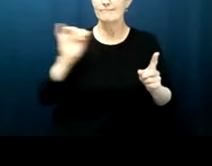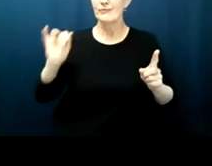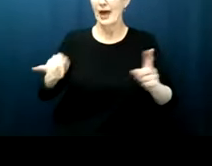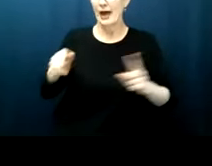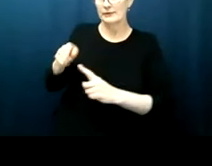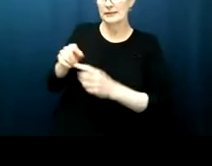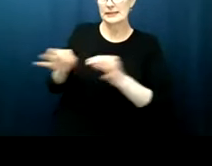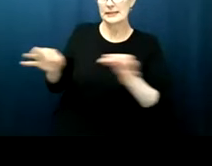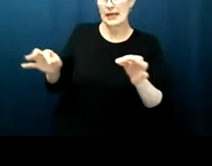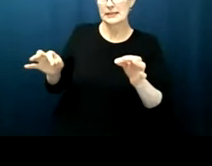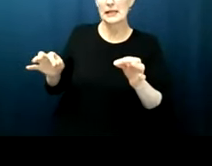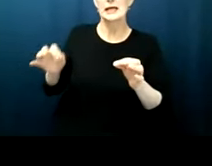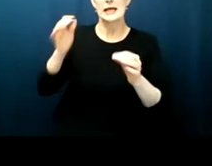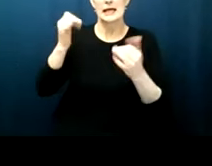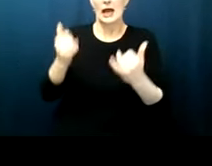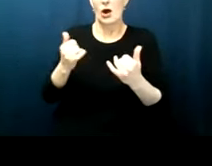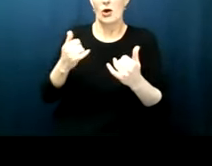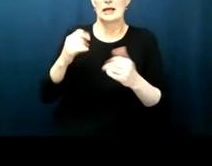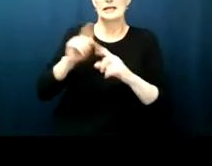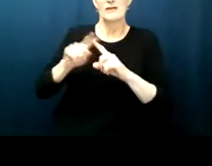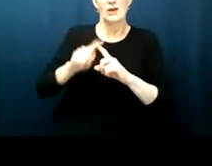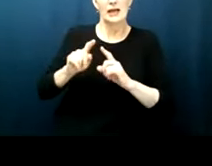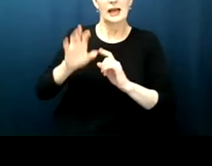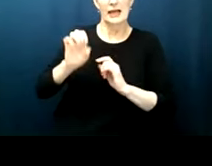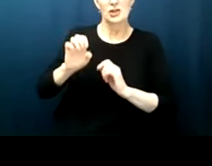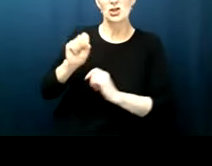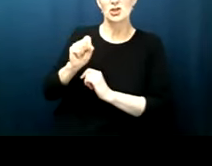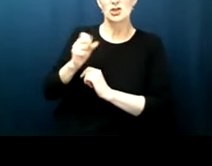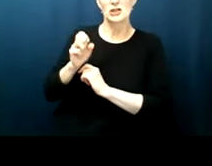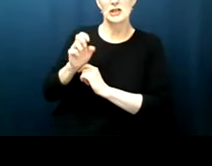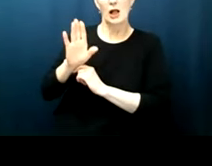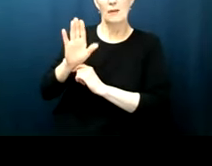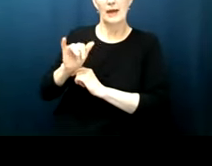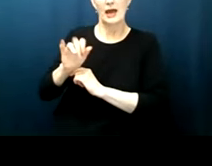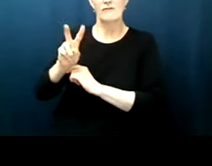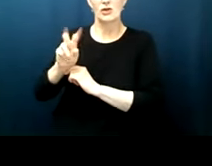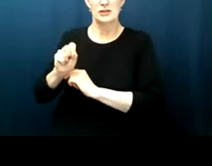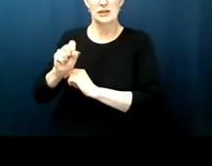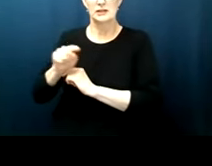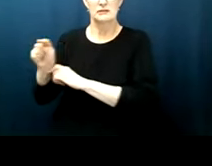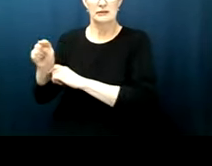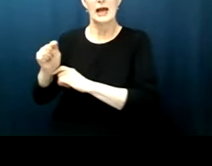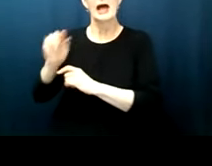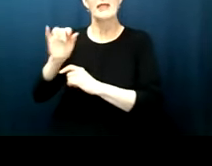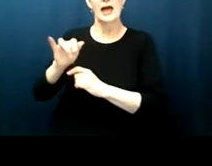shelby versus holder in 2013 that case invalidated central provisions of the voting rights act um and